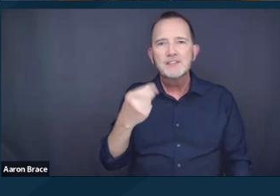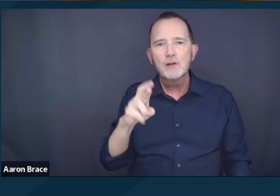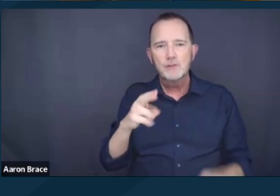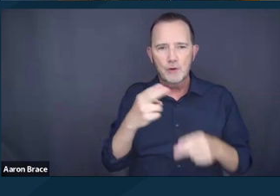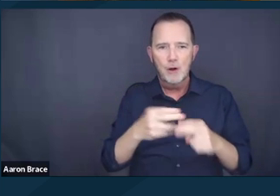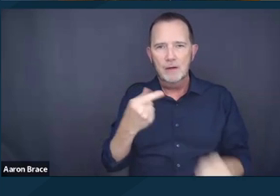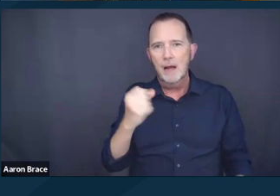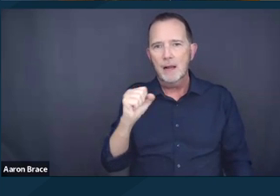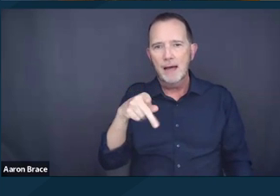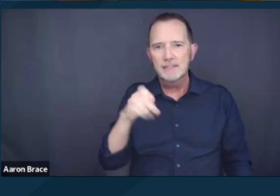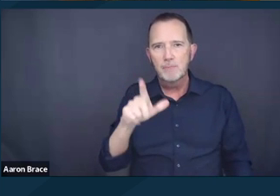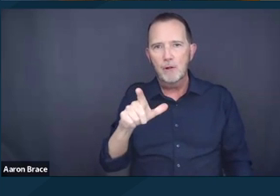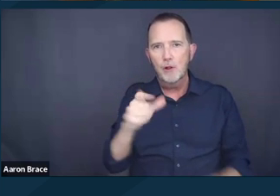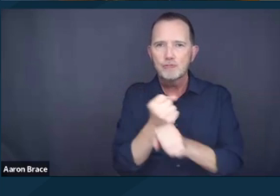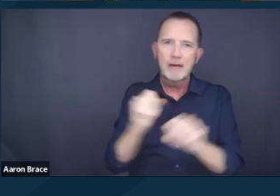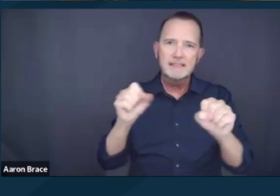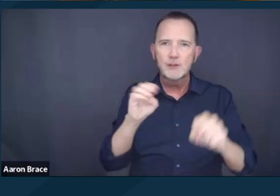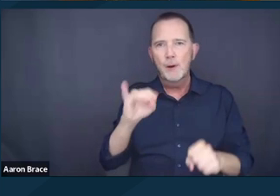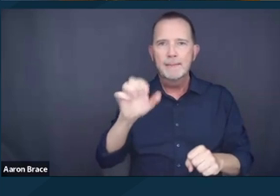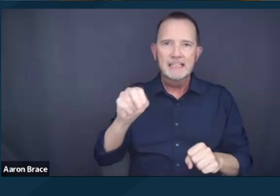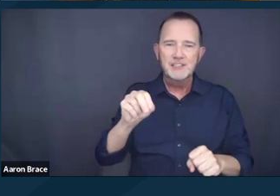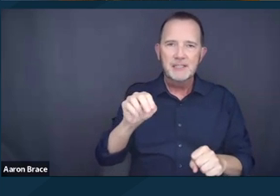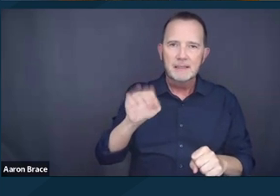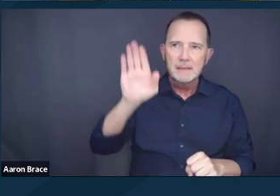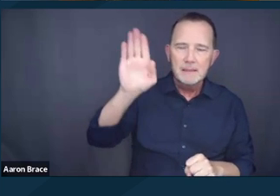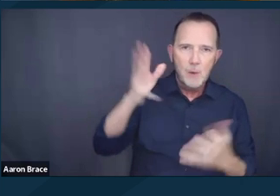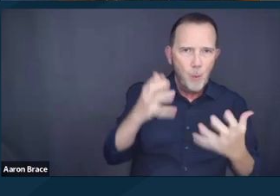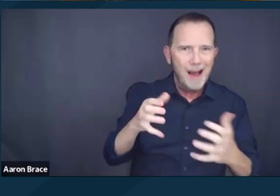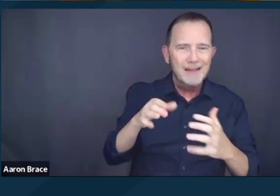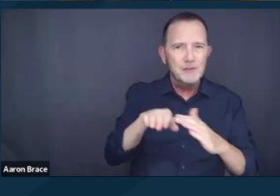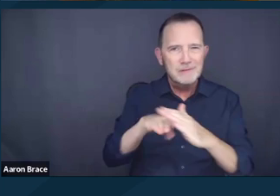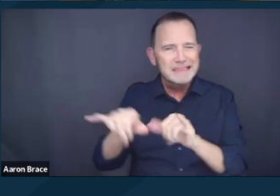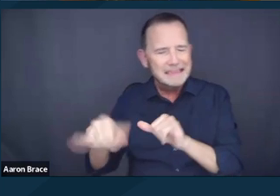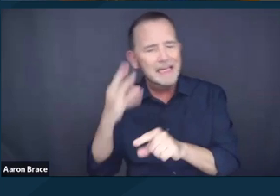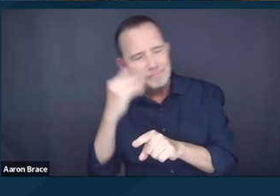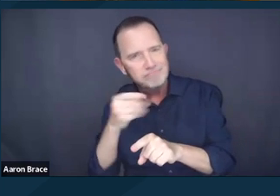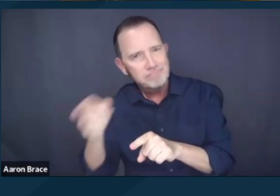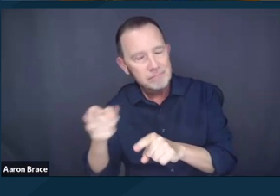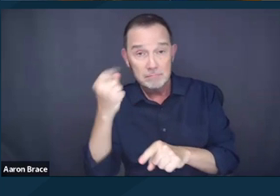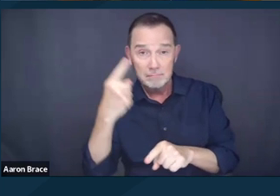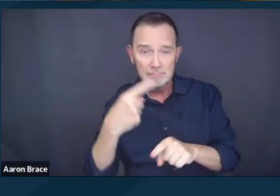for failing to meet its 40 hour work requirements that were due to the limitations of her disability.